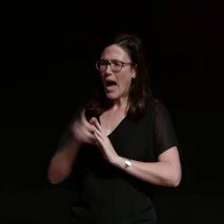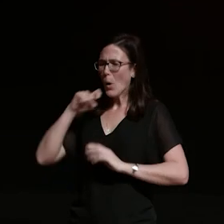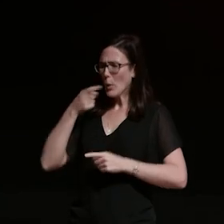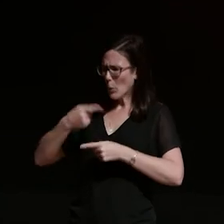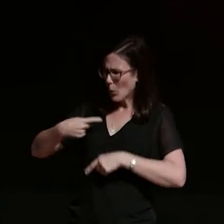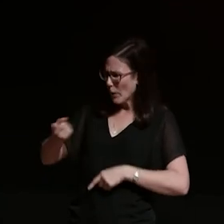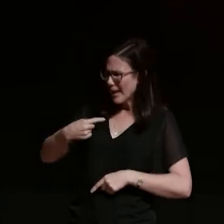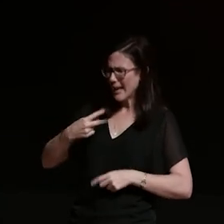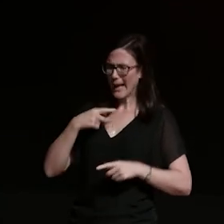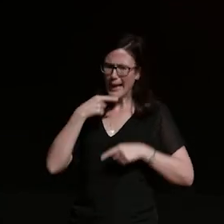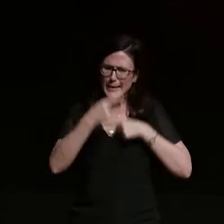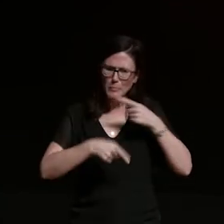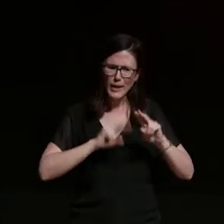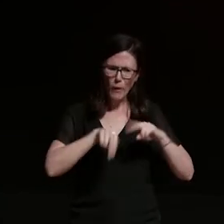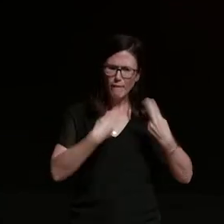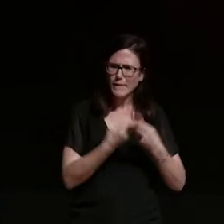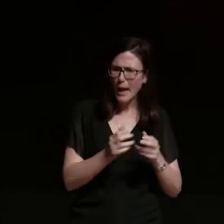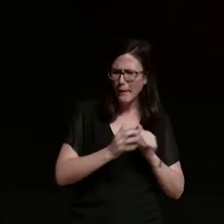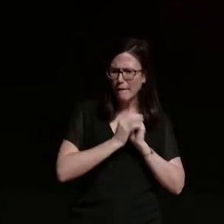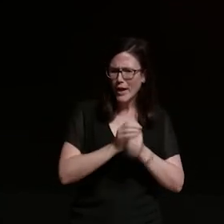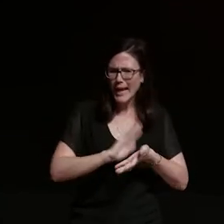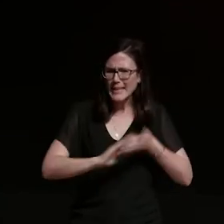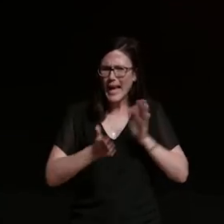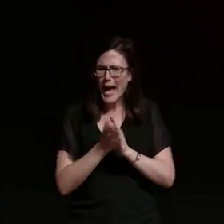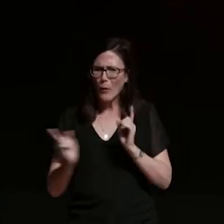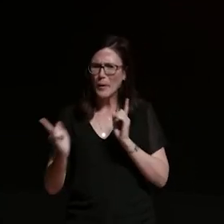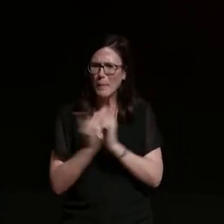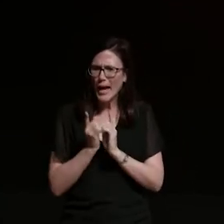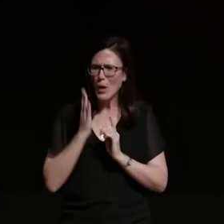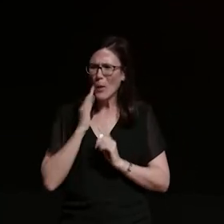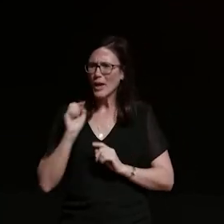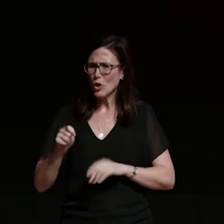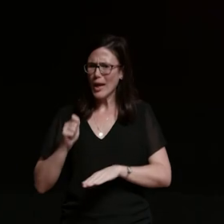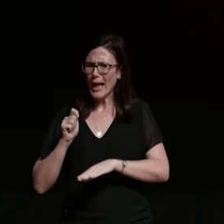friends that we romantically met after you negligently did a hit and run on me